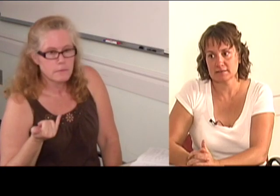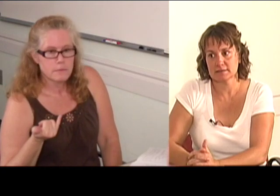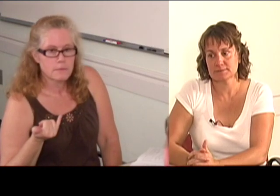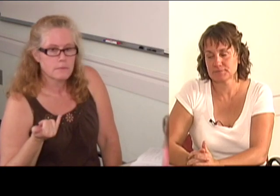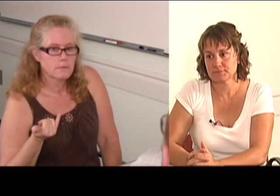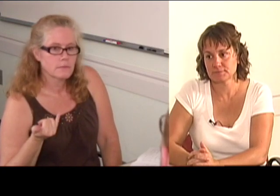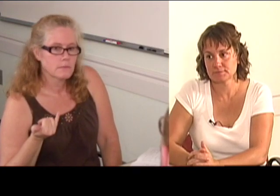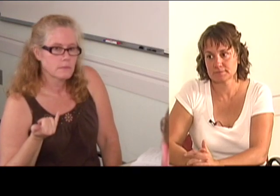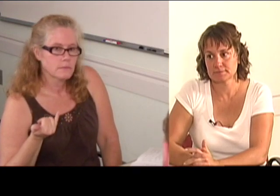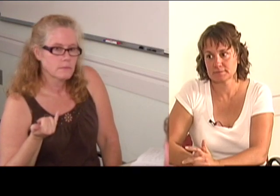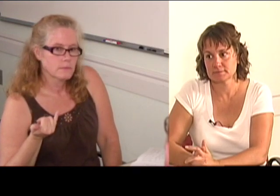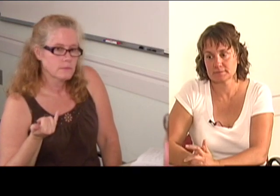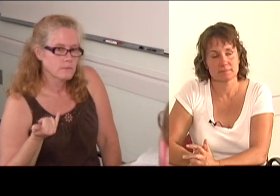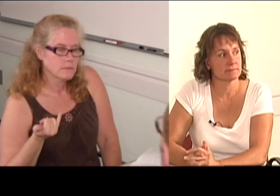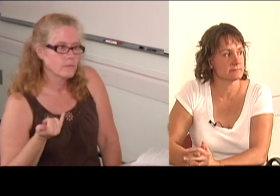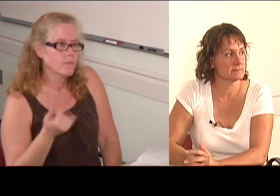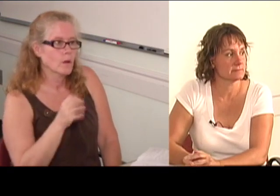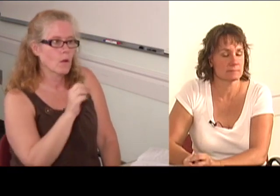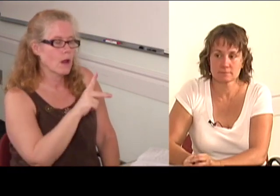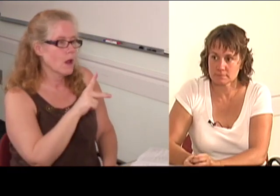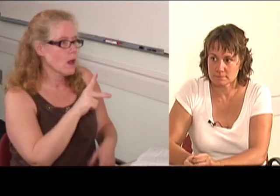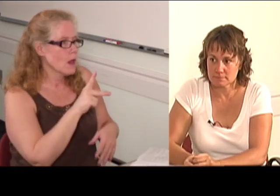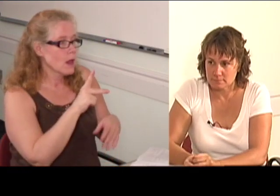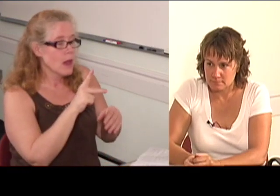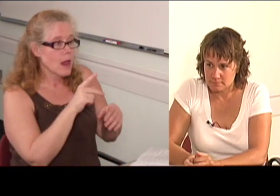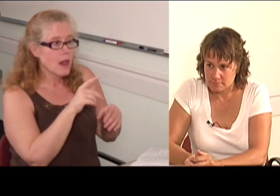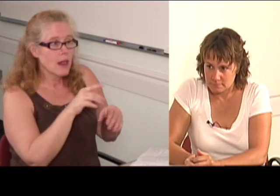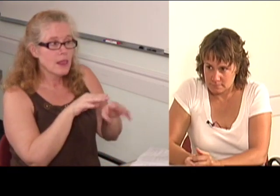Phonak Naida.